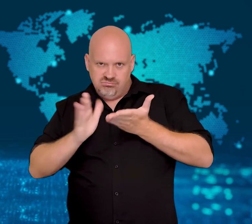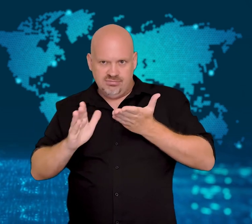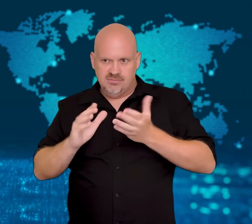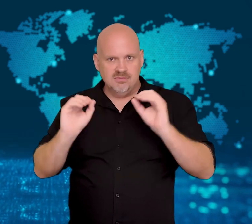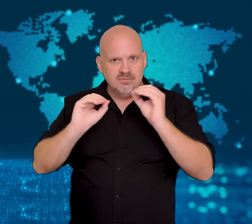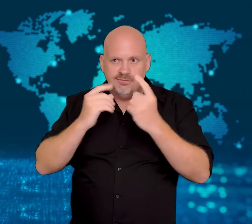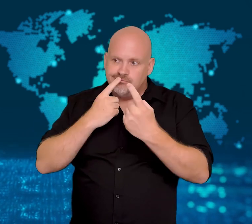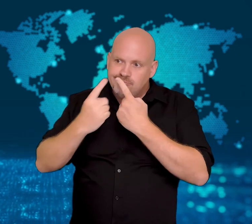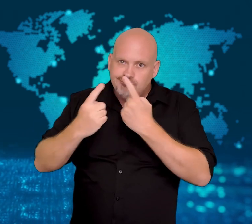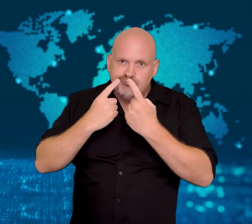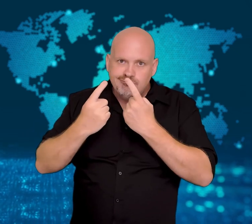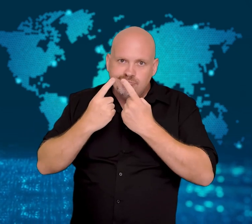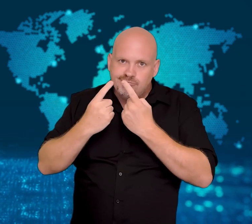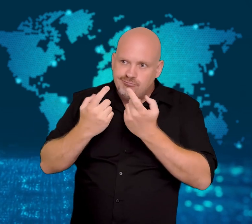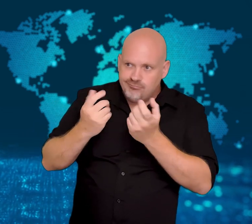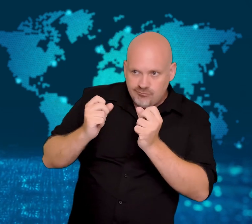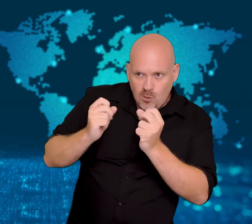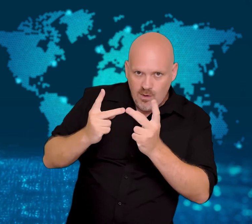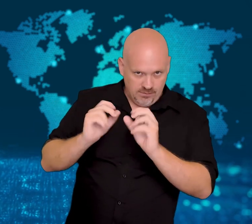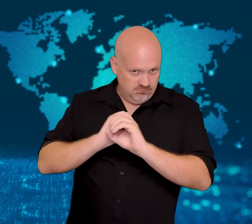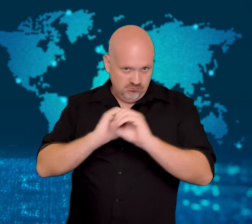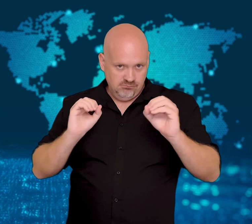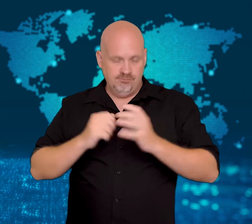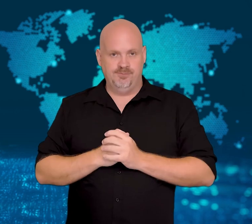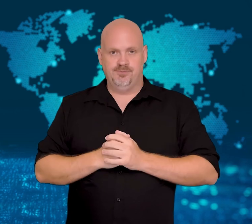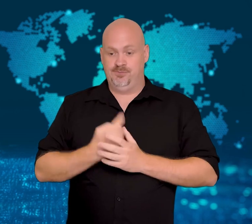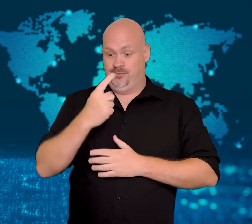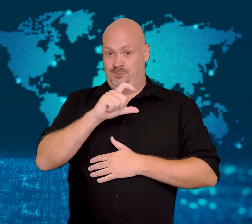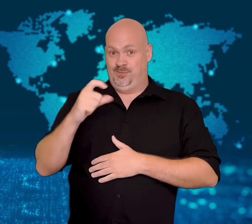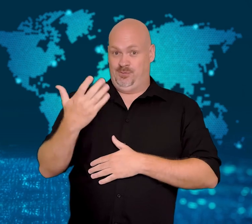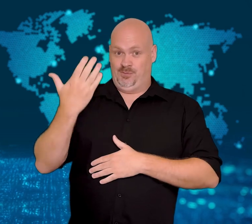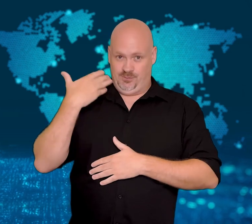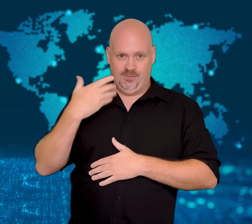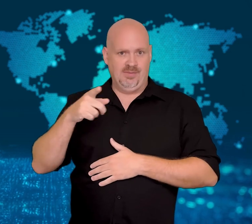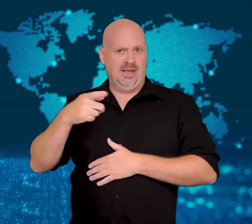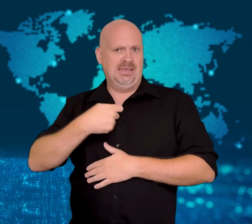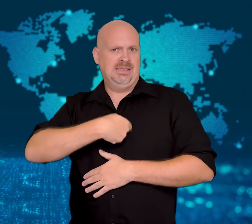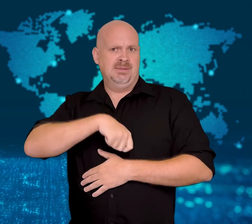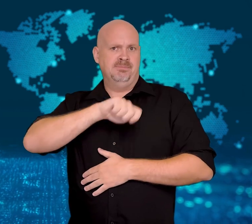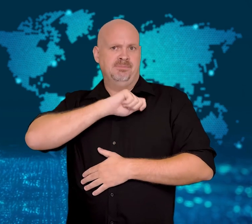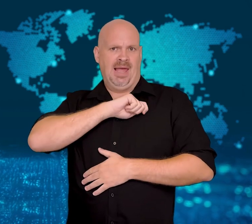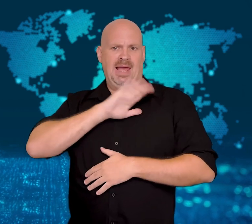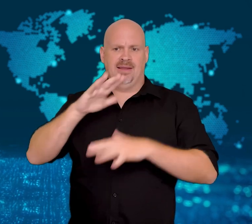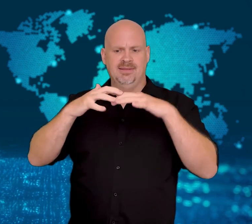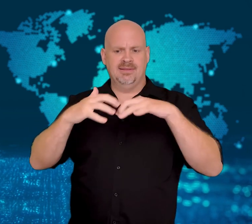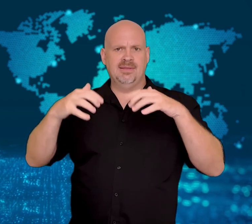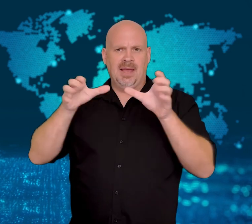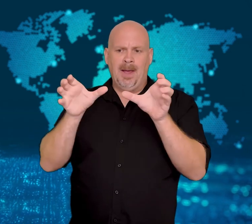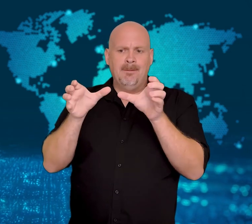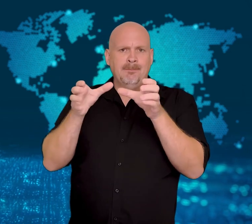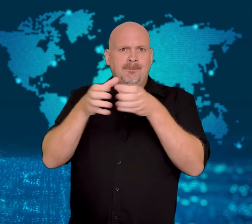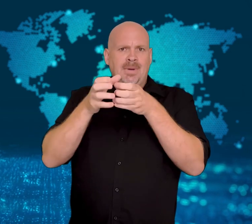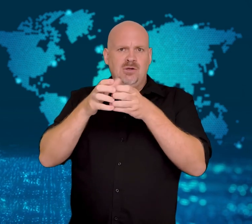Last week, a campaign was launched by Spain's Ministry of Equality